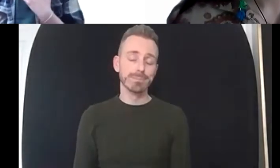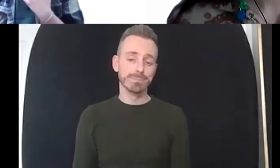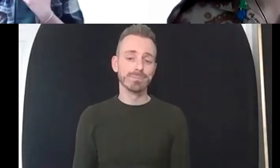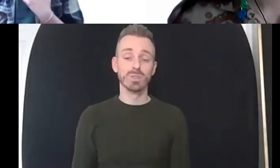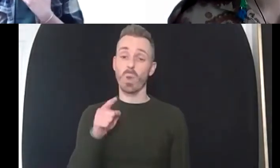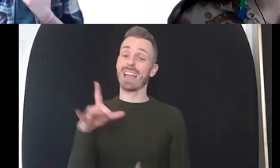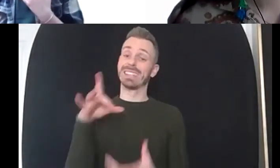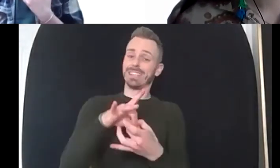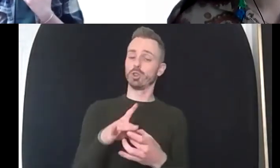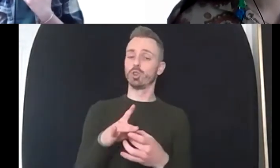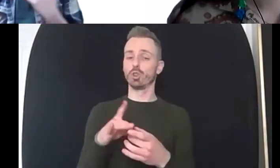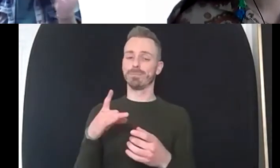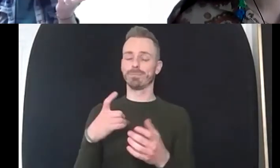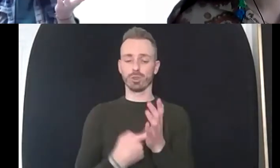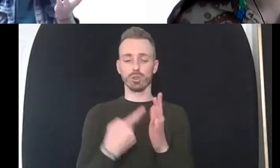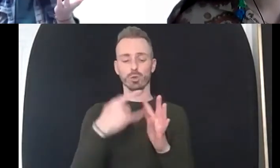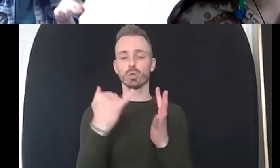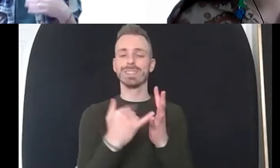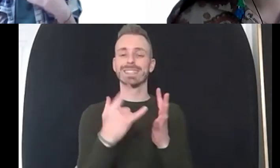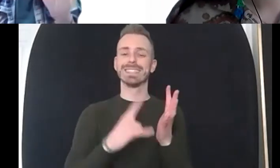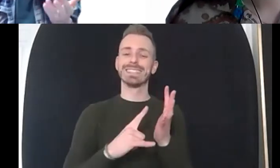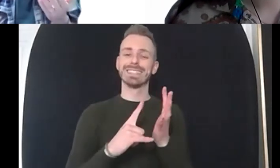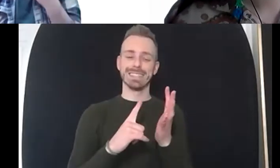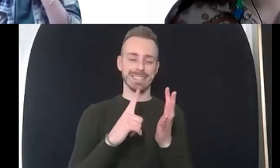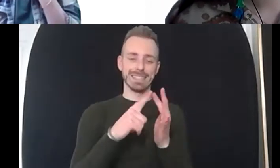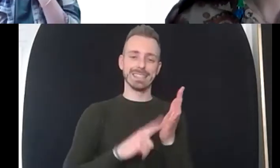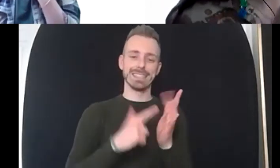and maybe that's working on some of the facts we talked about before grounding breathing etc